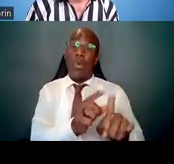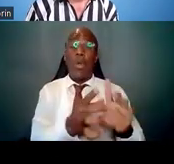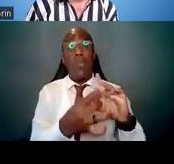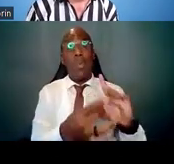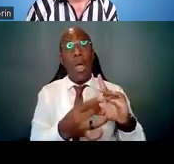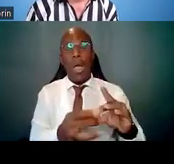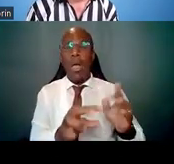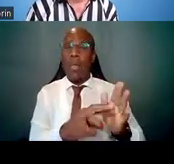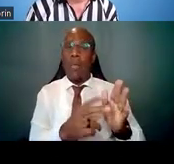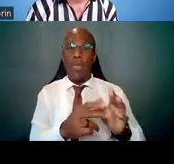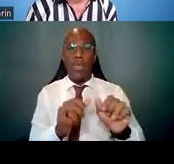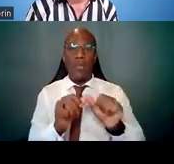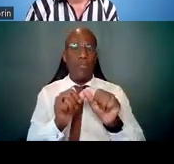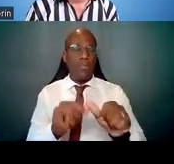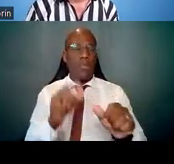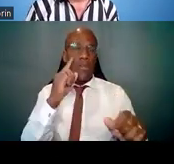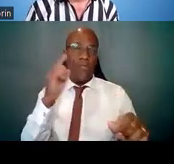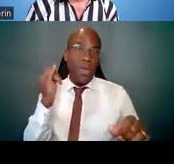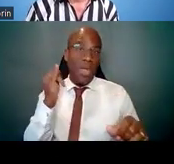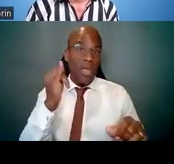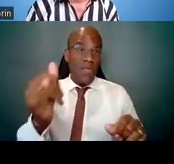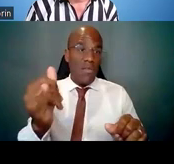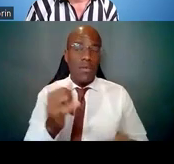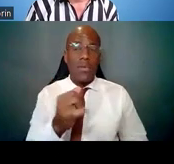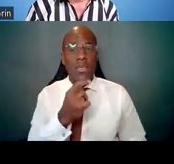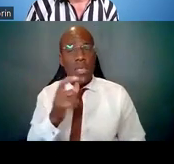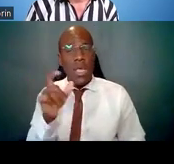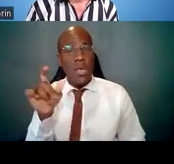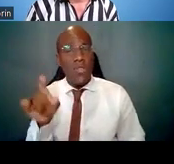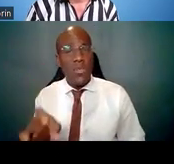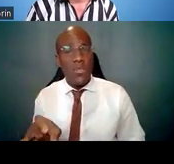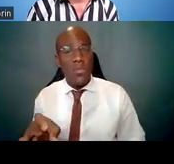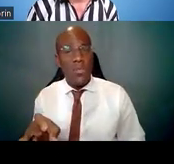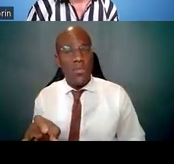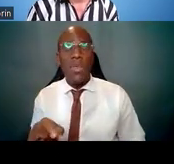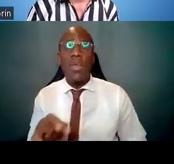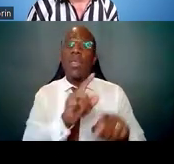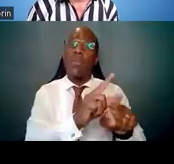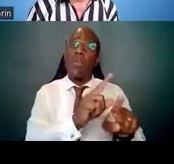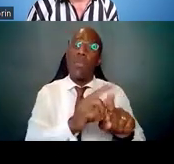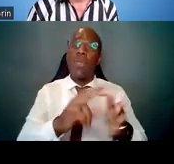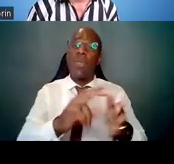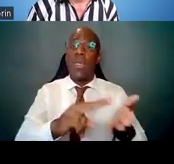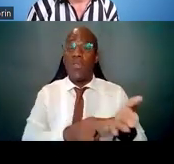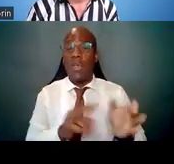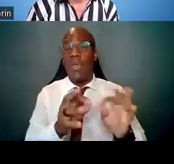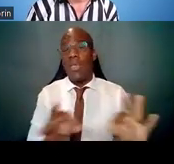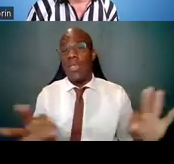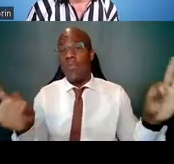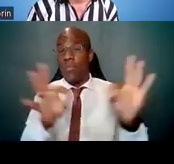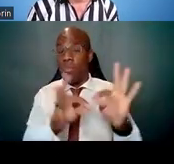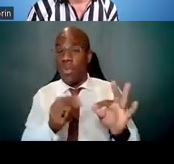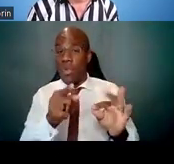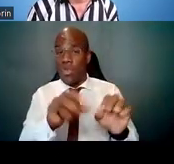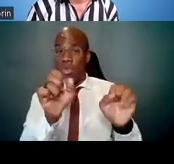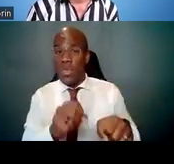they don't have to be. The mentoring contract is important because you can identify exit strategies.